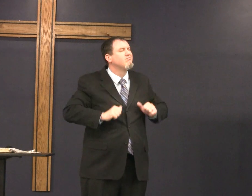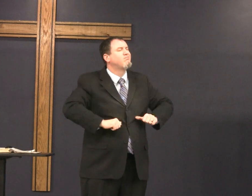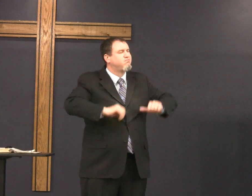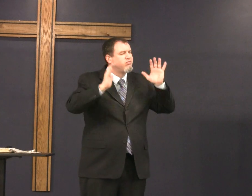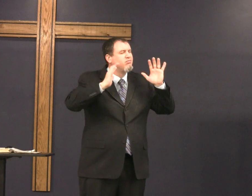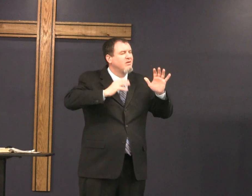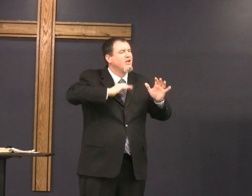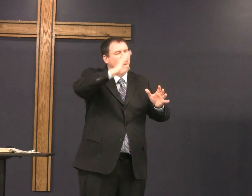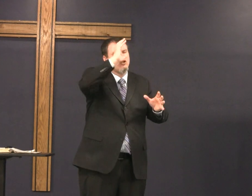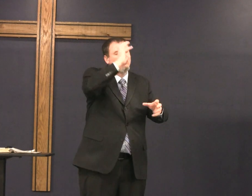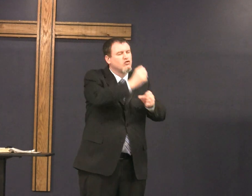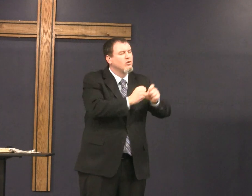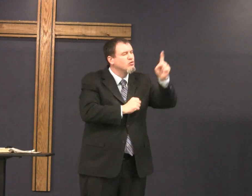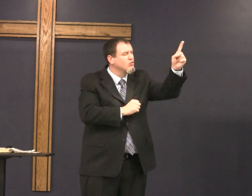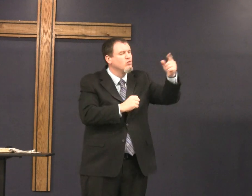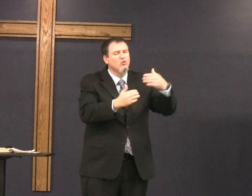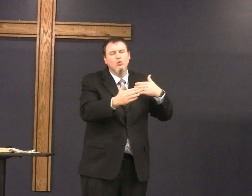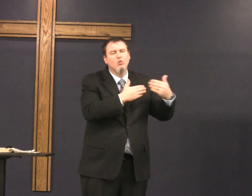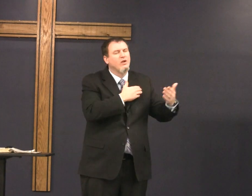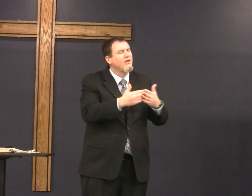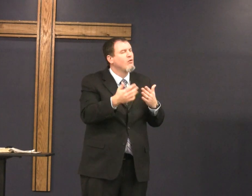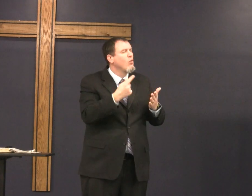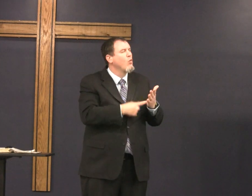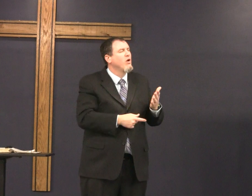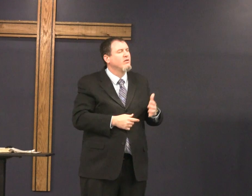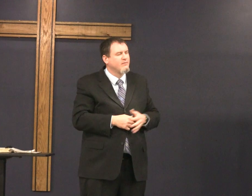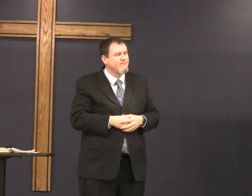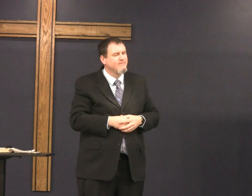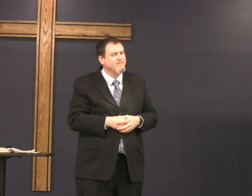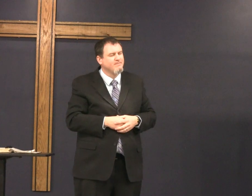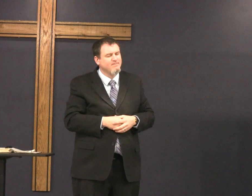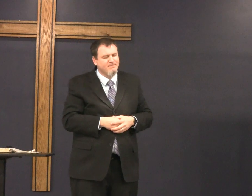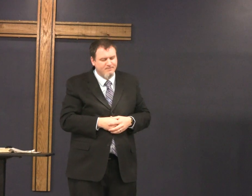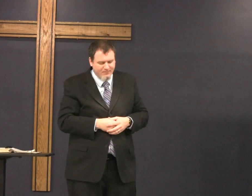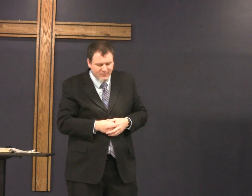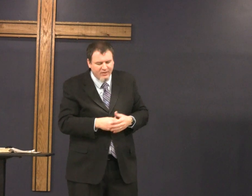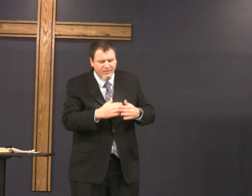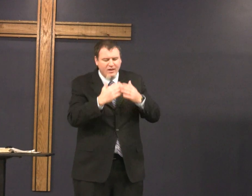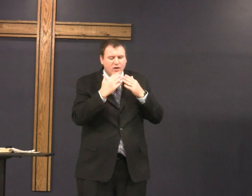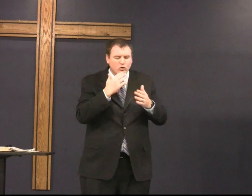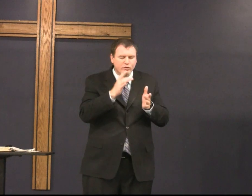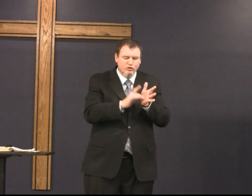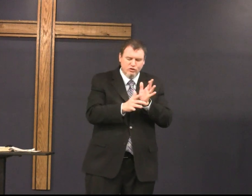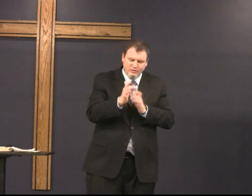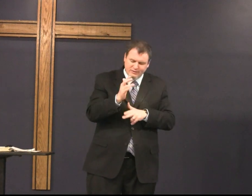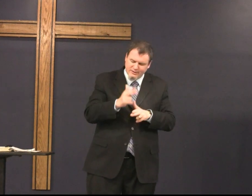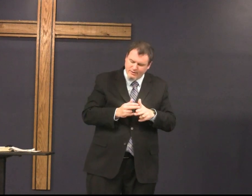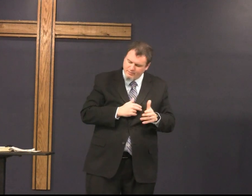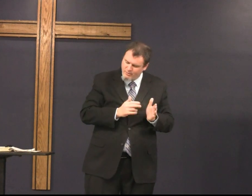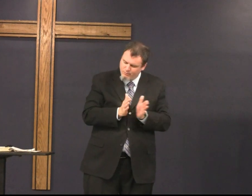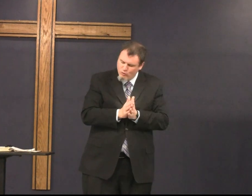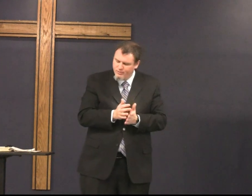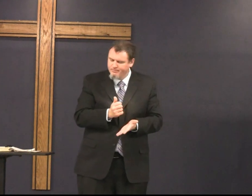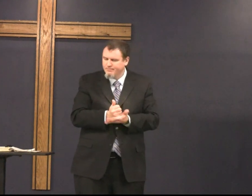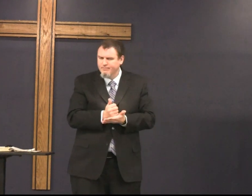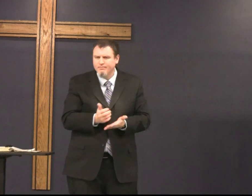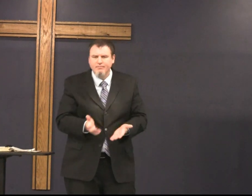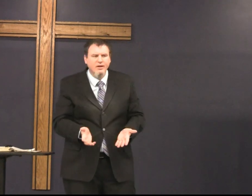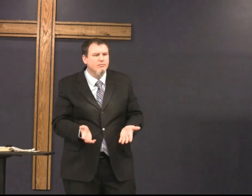of the Universe I will sacrifice whatever it takes for you I thank you in Jesus name